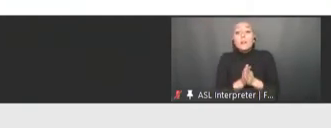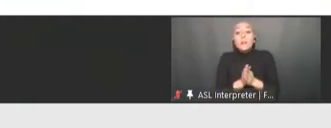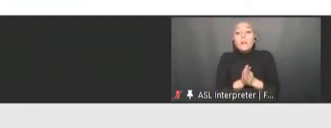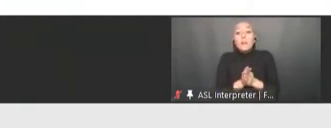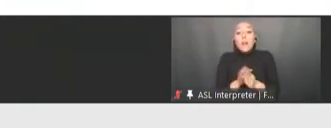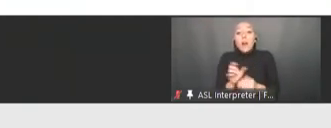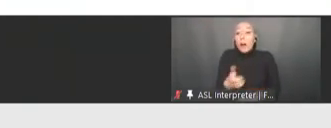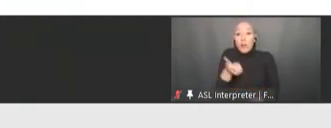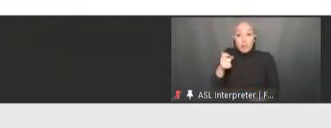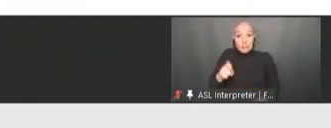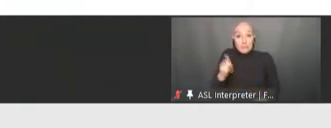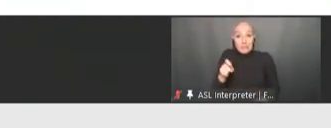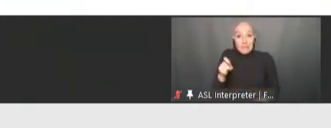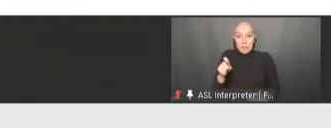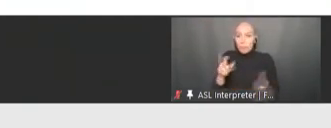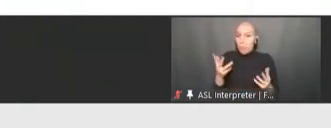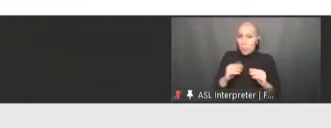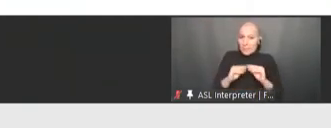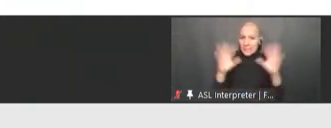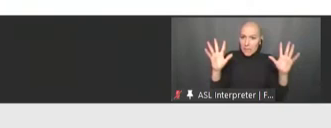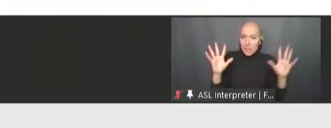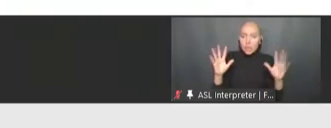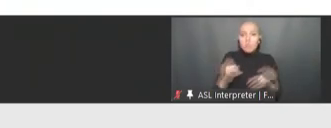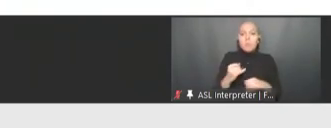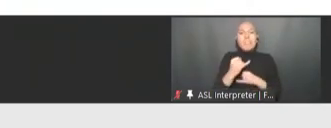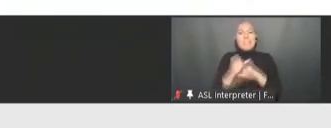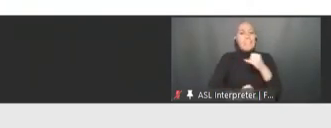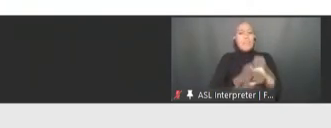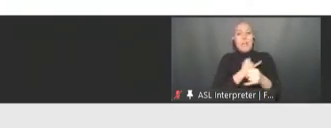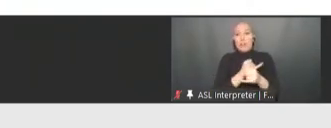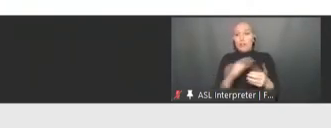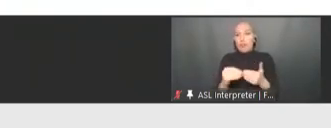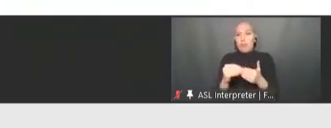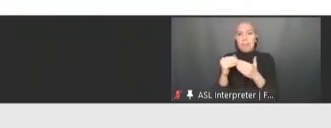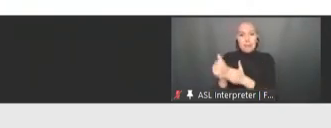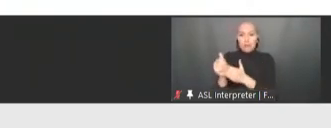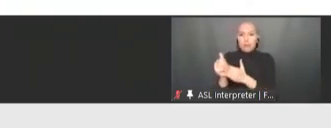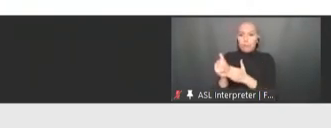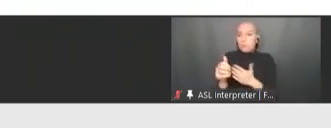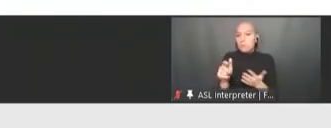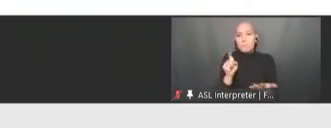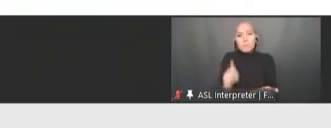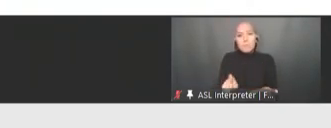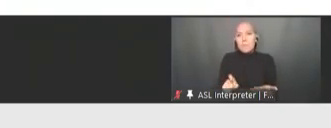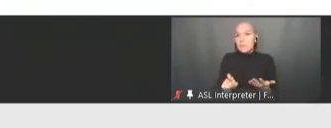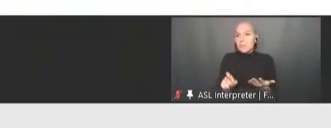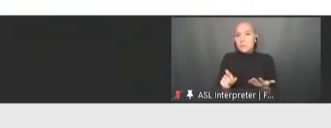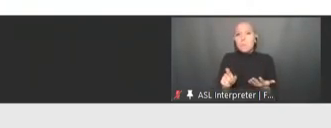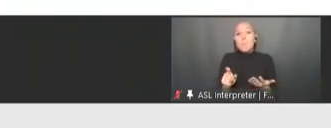is international leadership, the consorted effort of people who are